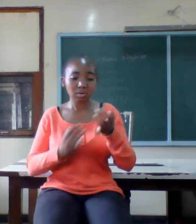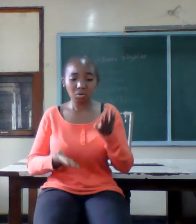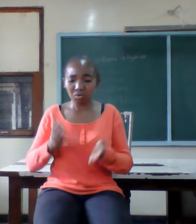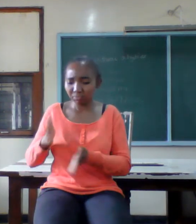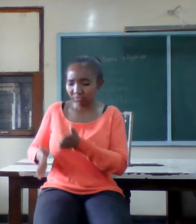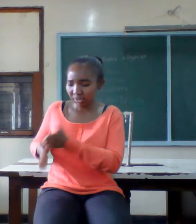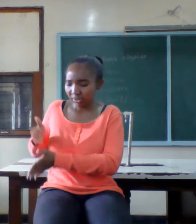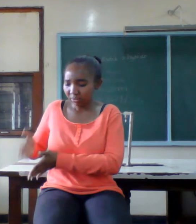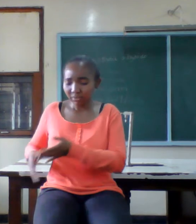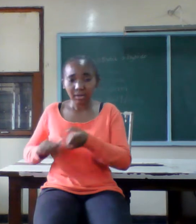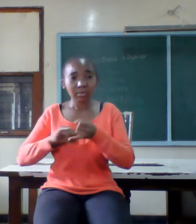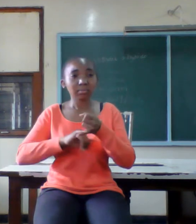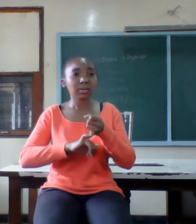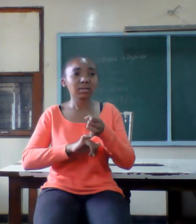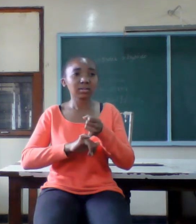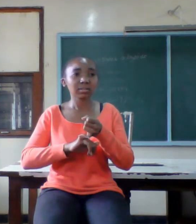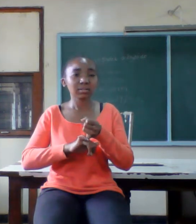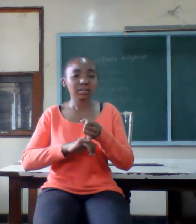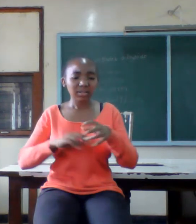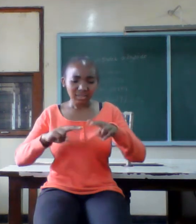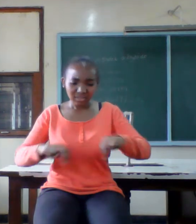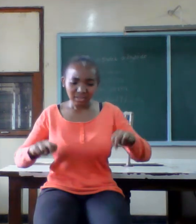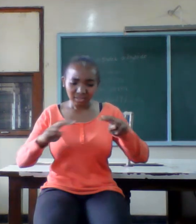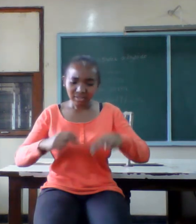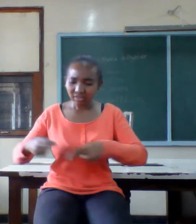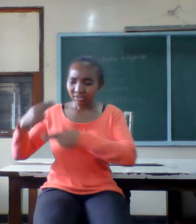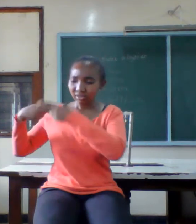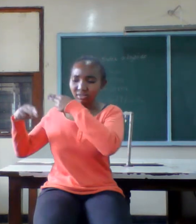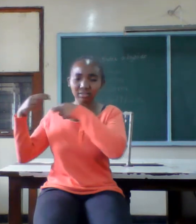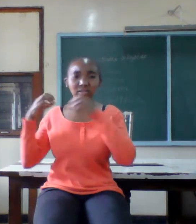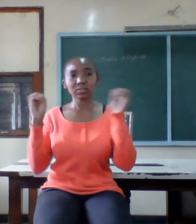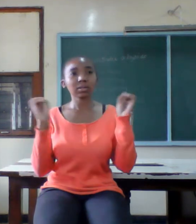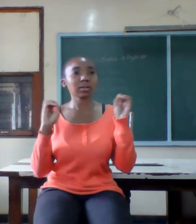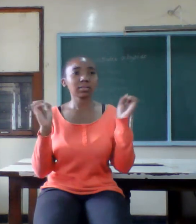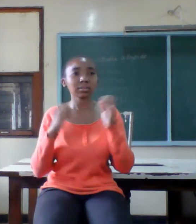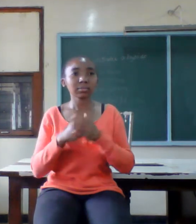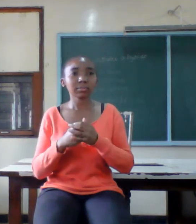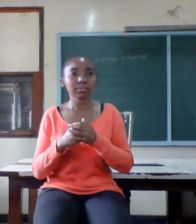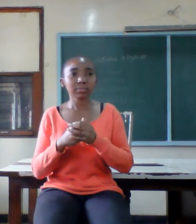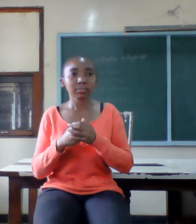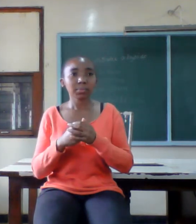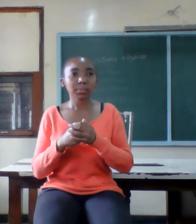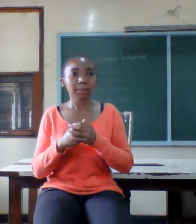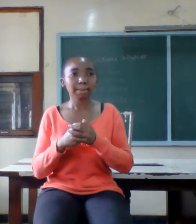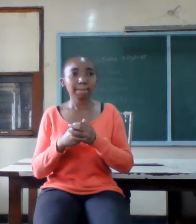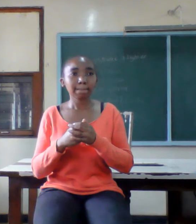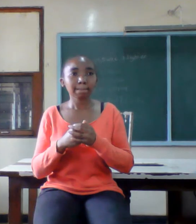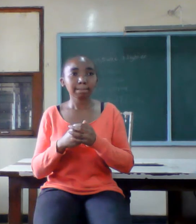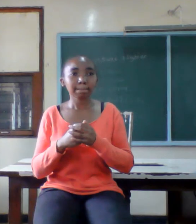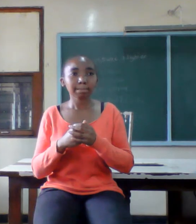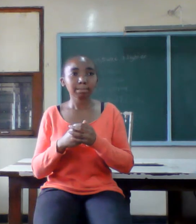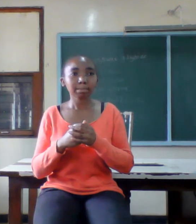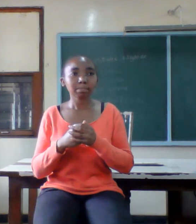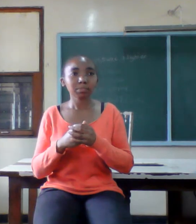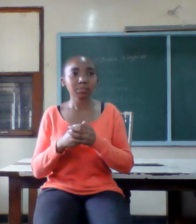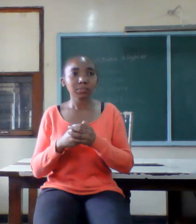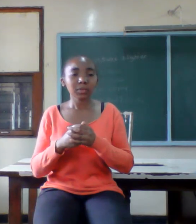get married stop digging into someone's past what matters most is the present life of your partner